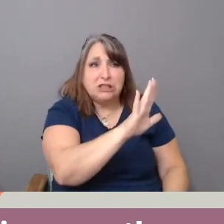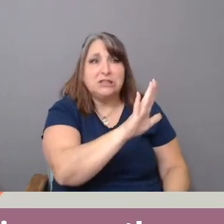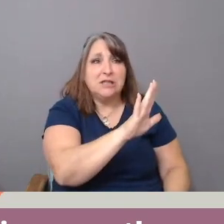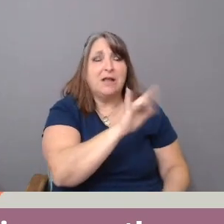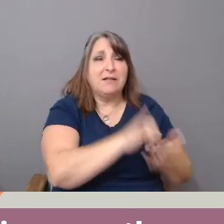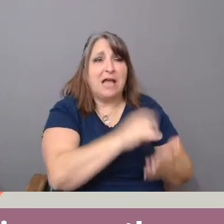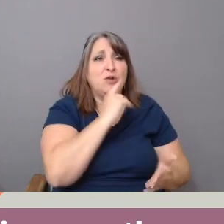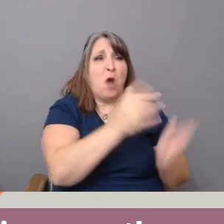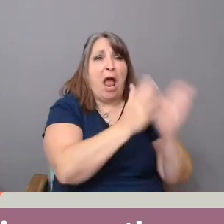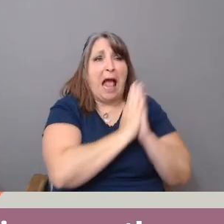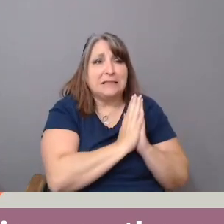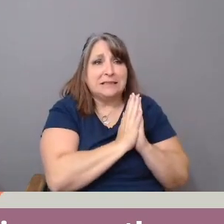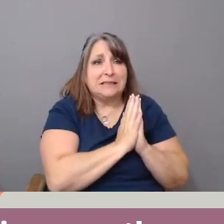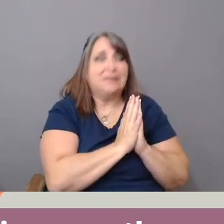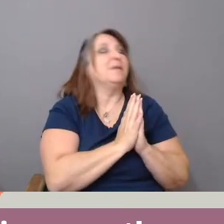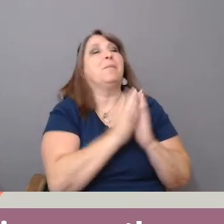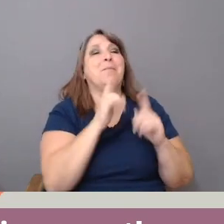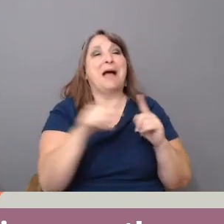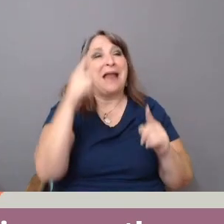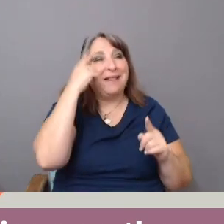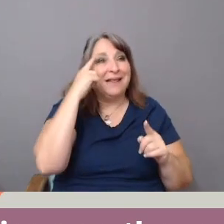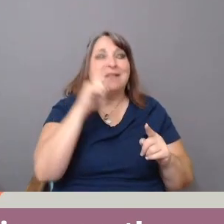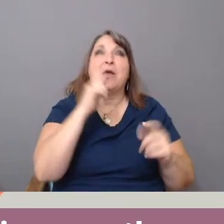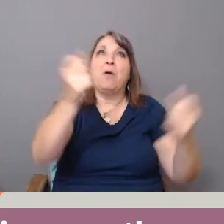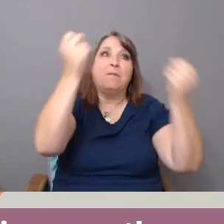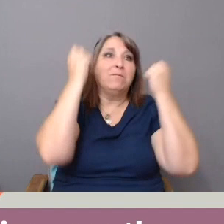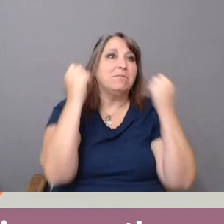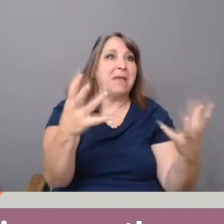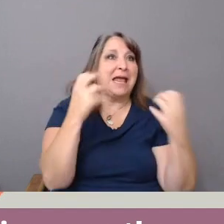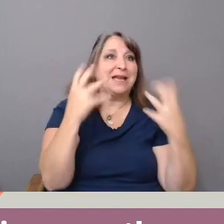I also think there are plenty of trained